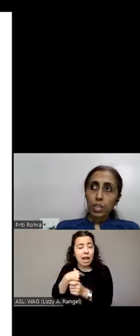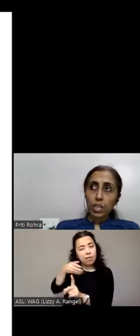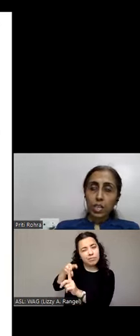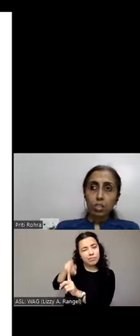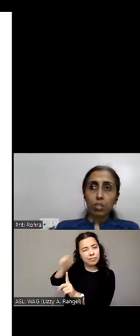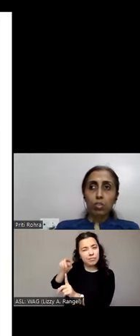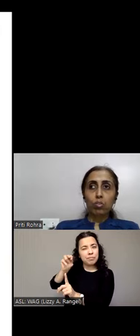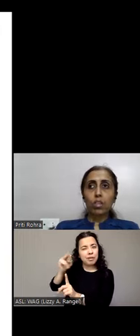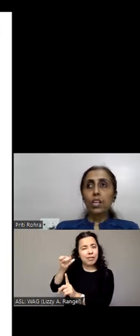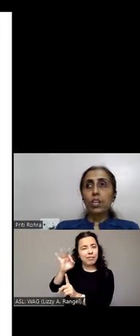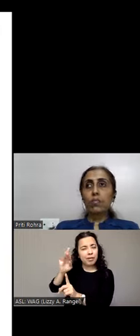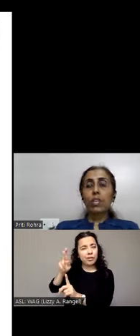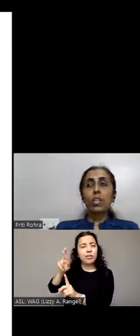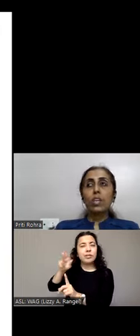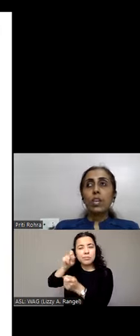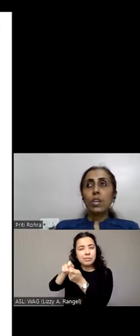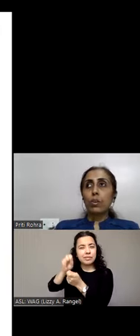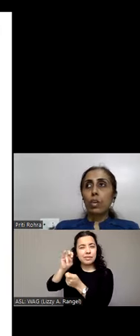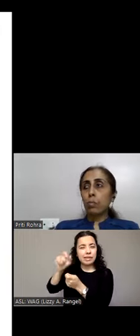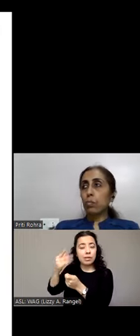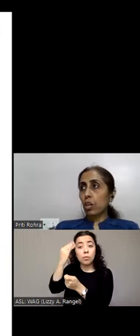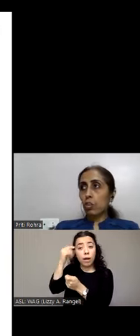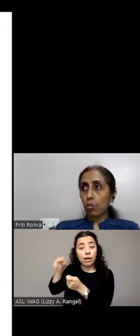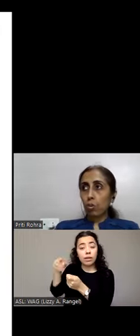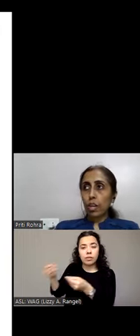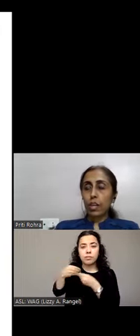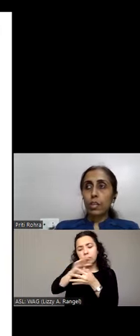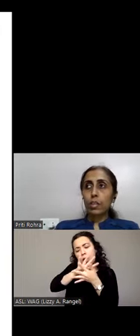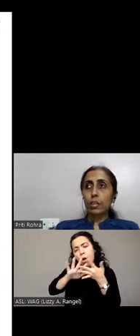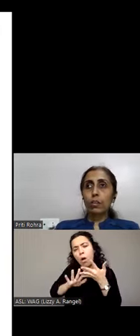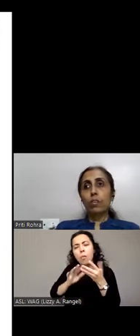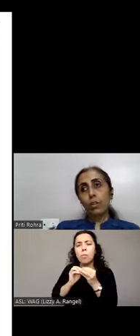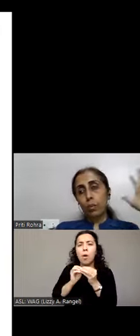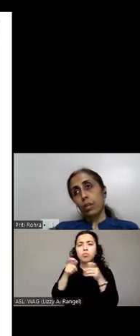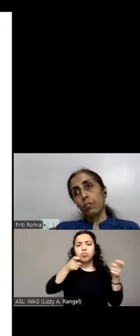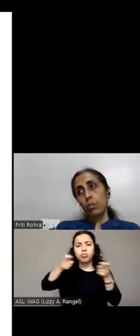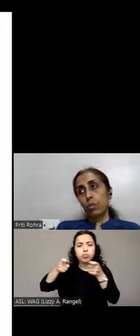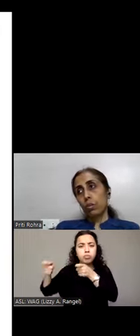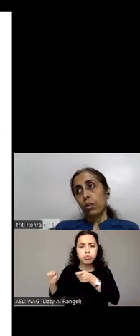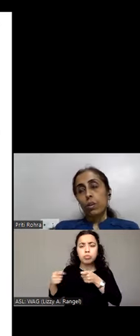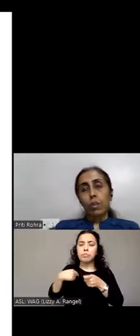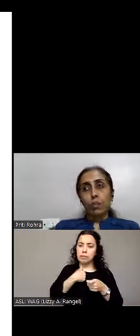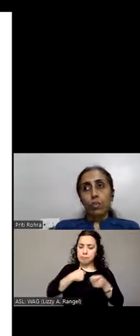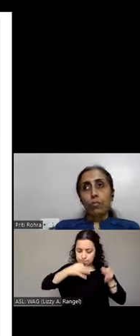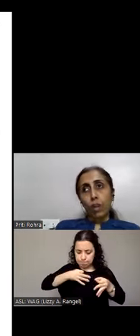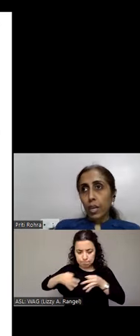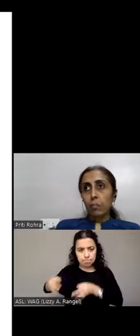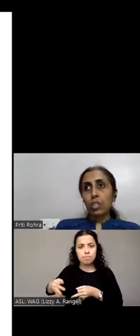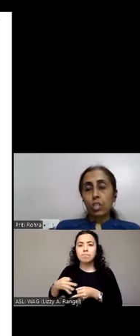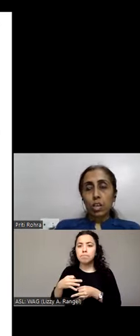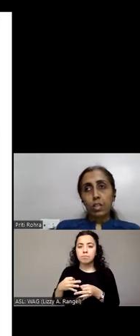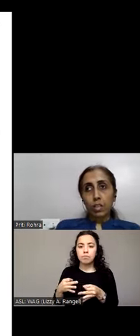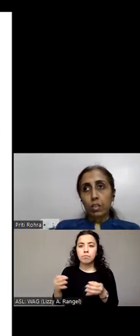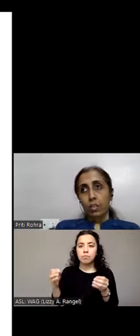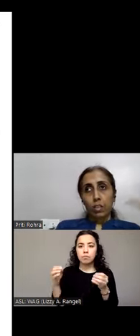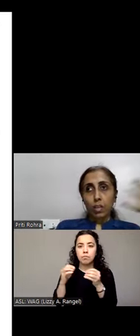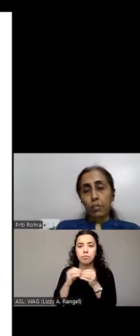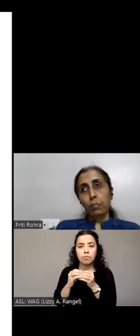settings so that it will give me more control and it will be more one dimension rather than having